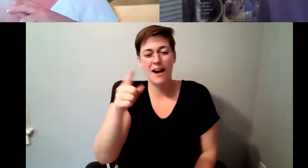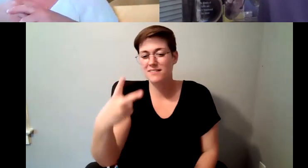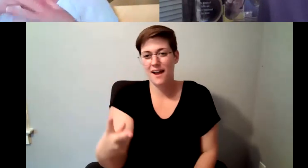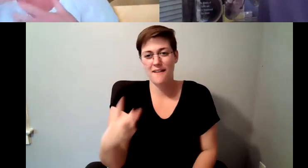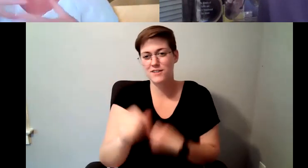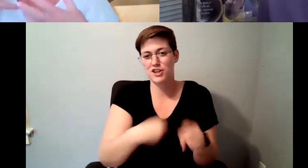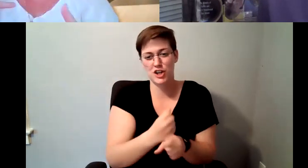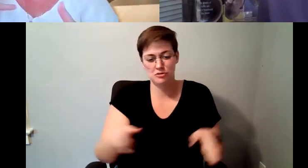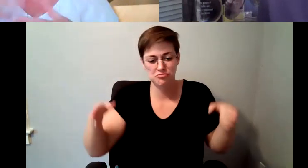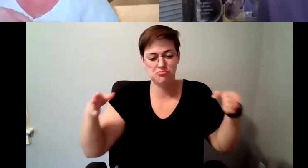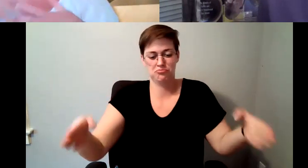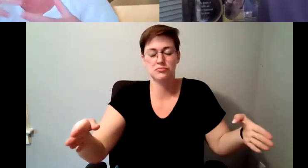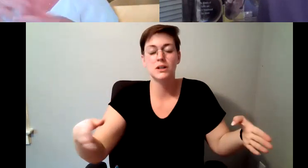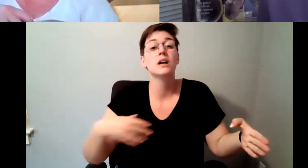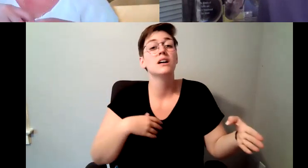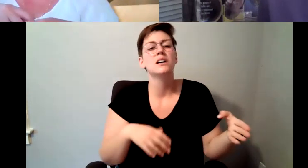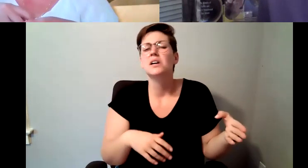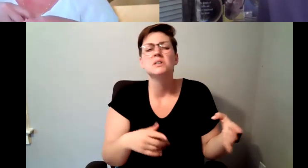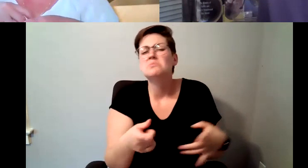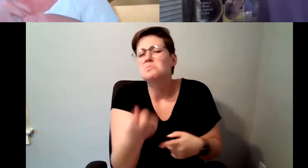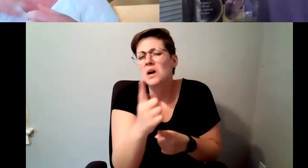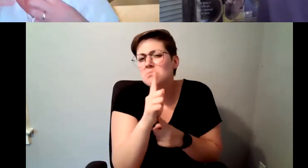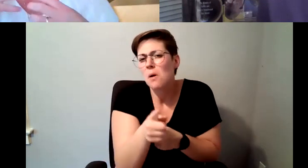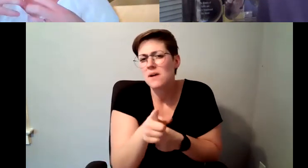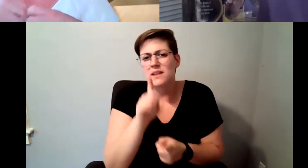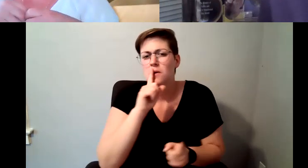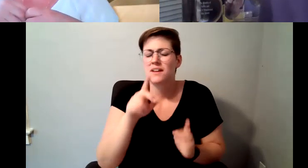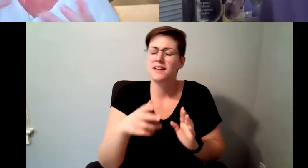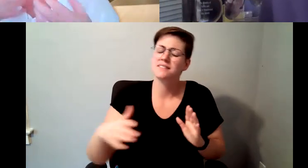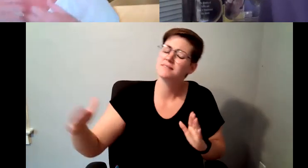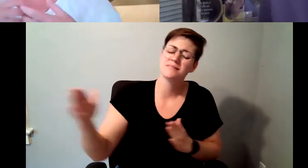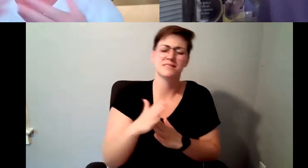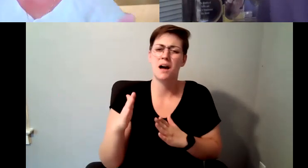that highlights it highlight your career, what would that be, I mean, aside from this